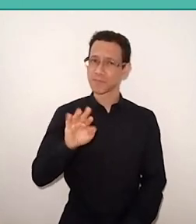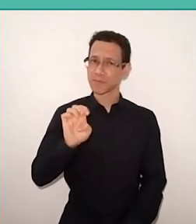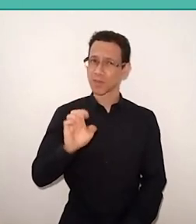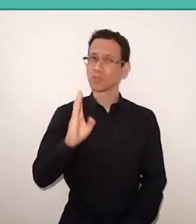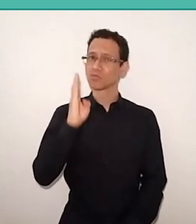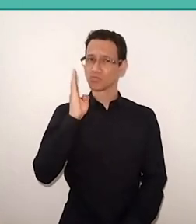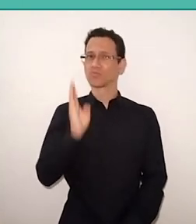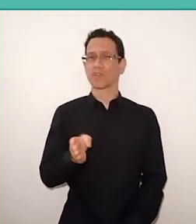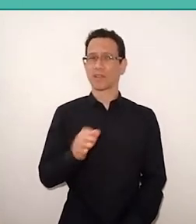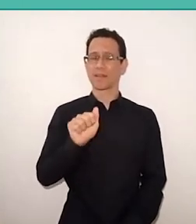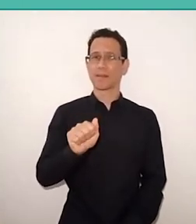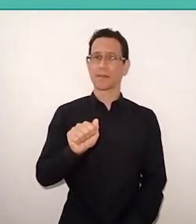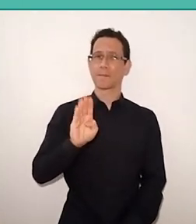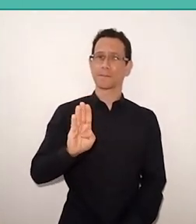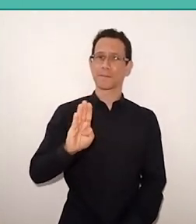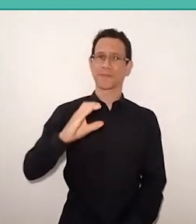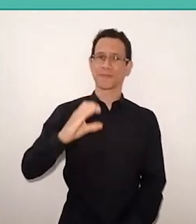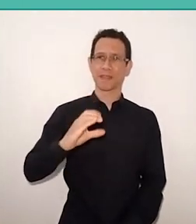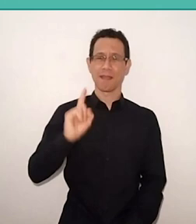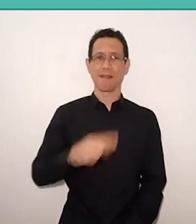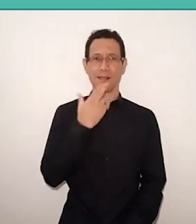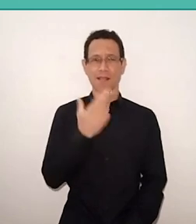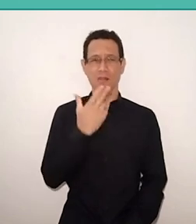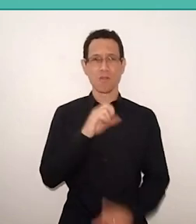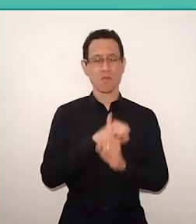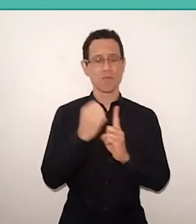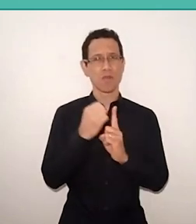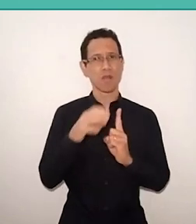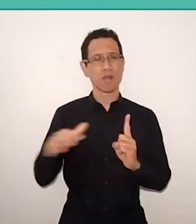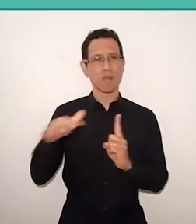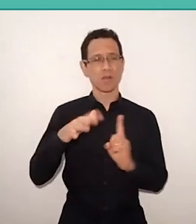the social control of language, literacy already means that.